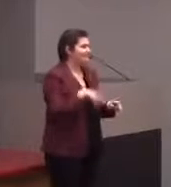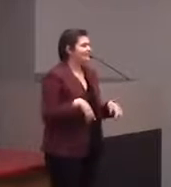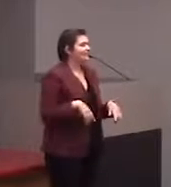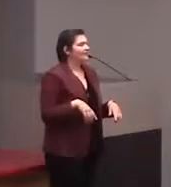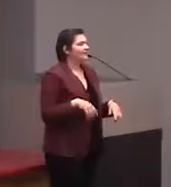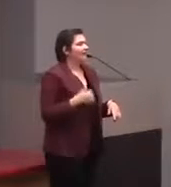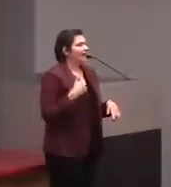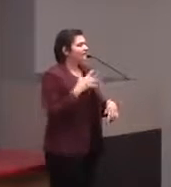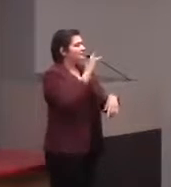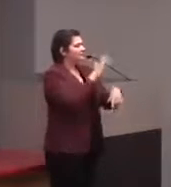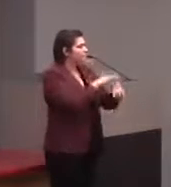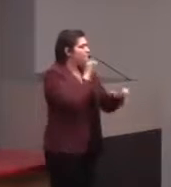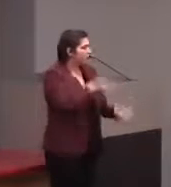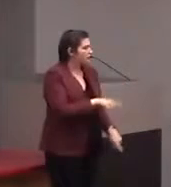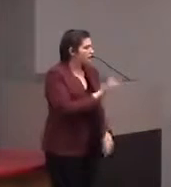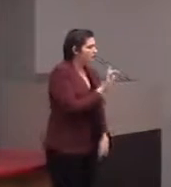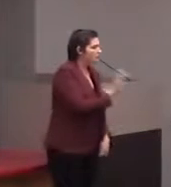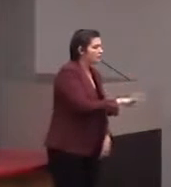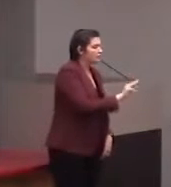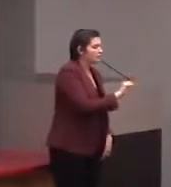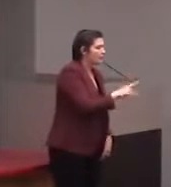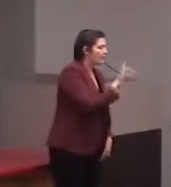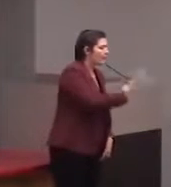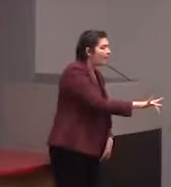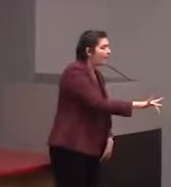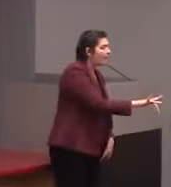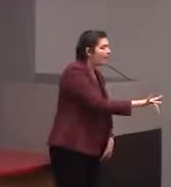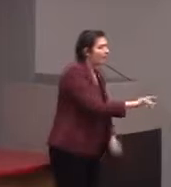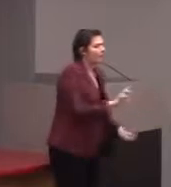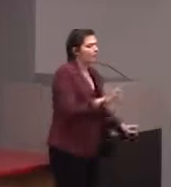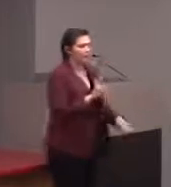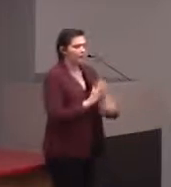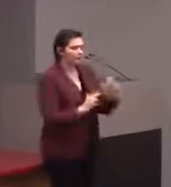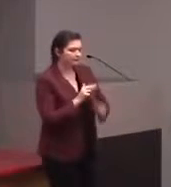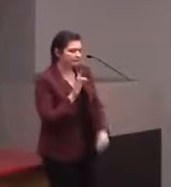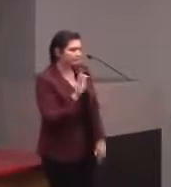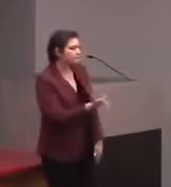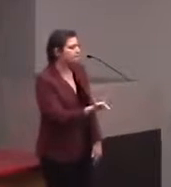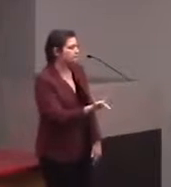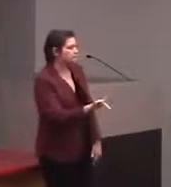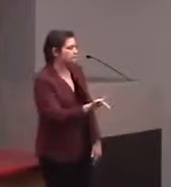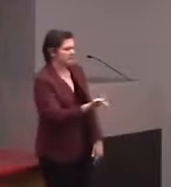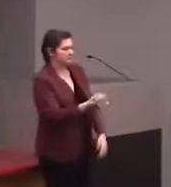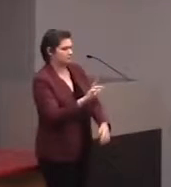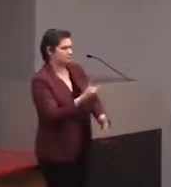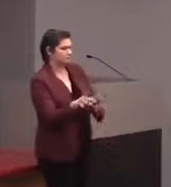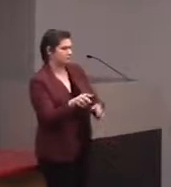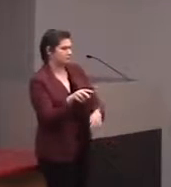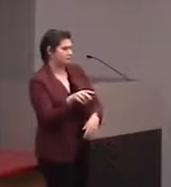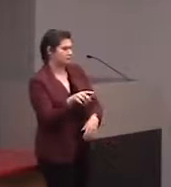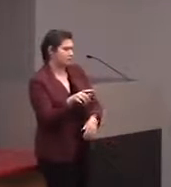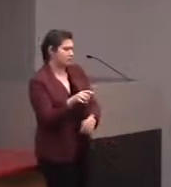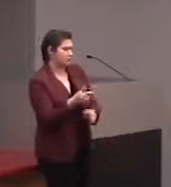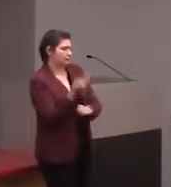so you can touch this map or you can touch the buildings which are glued down onto that overlay